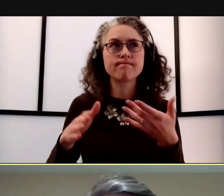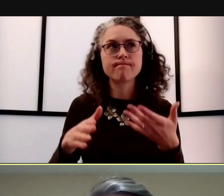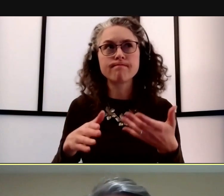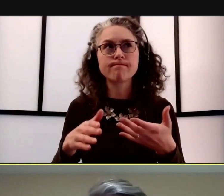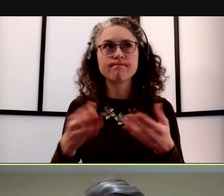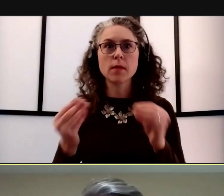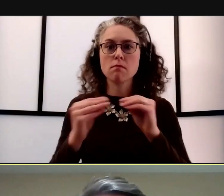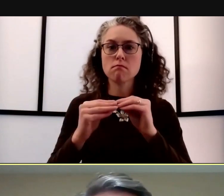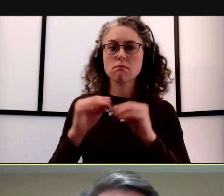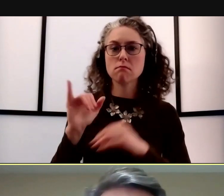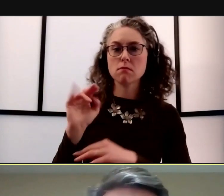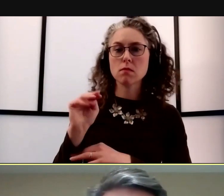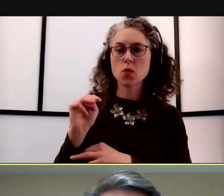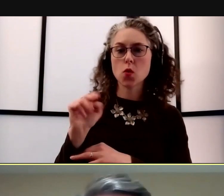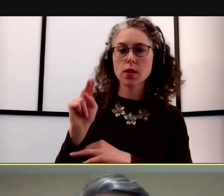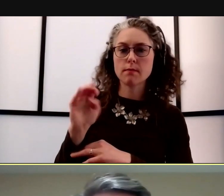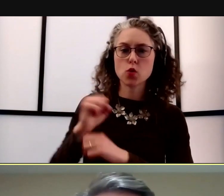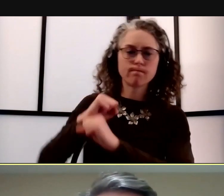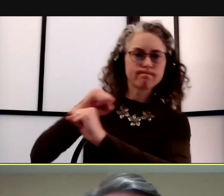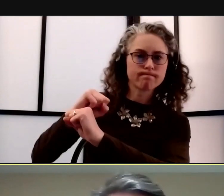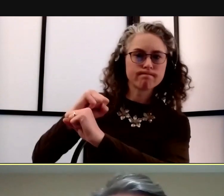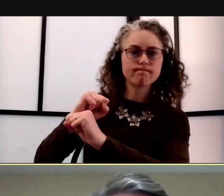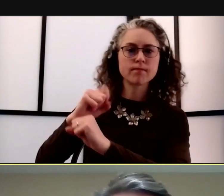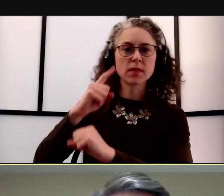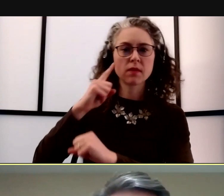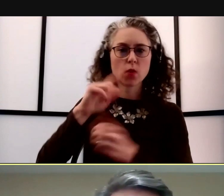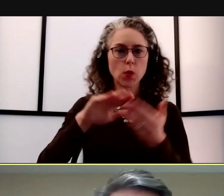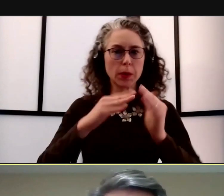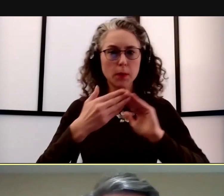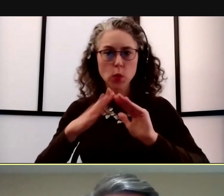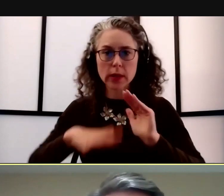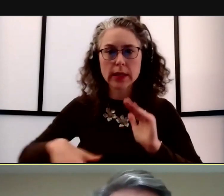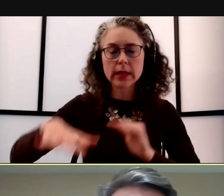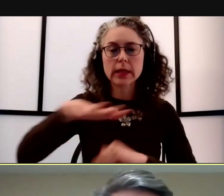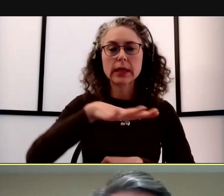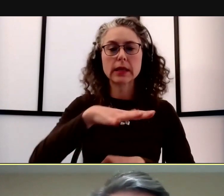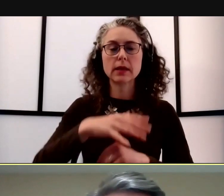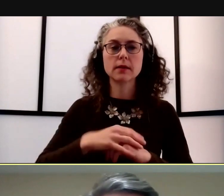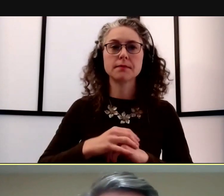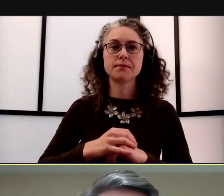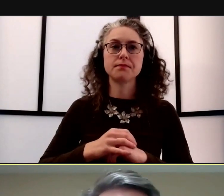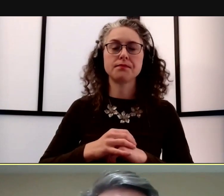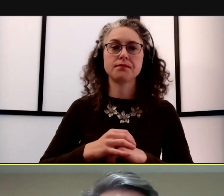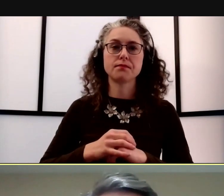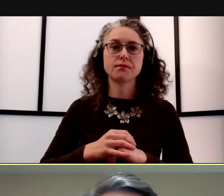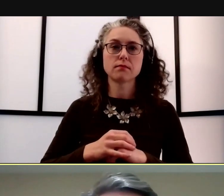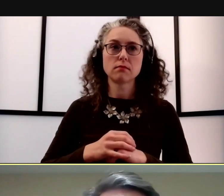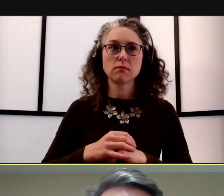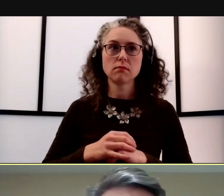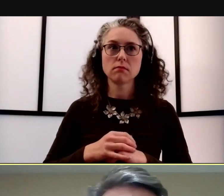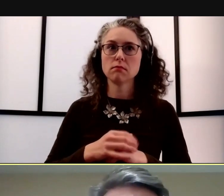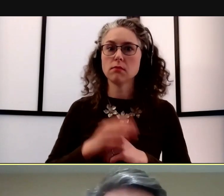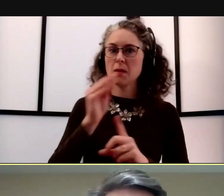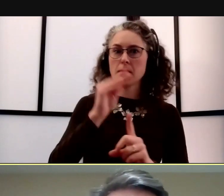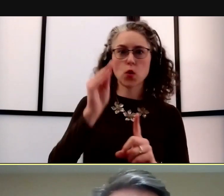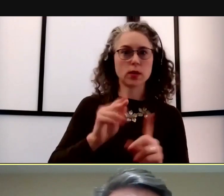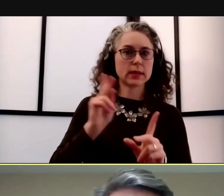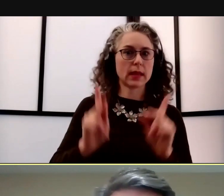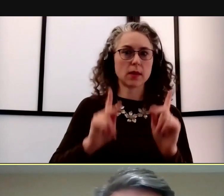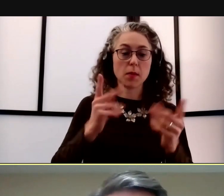within the communities as well as there's least percentages of folks who have had prior infection